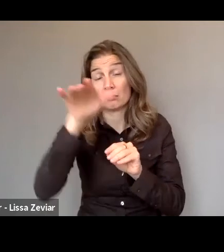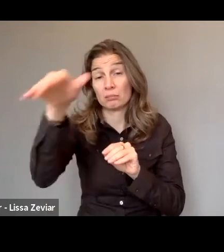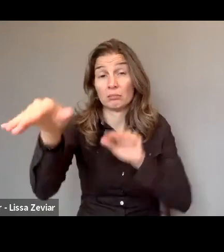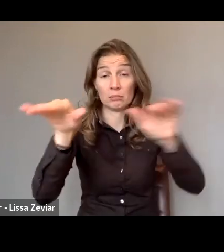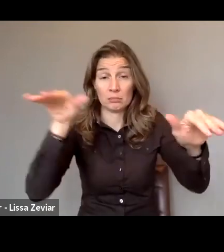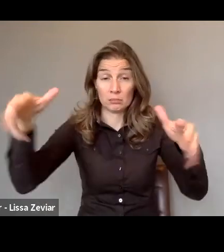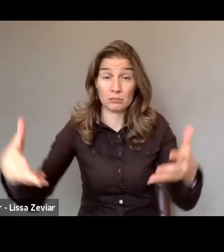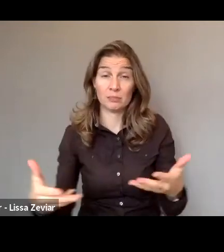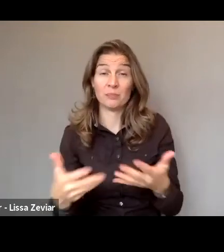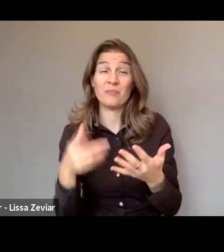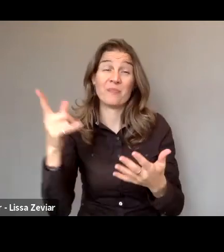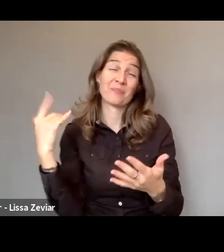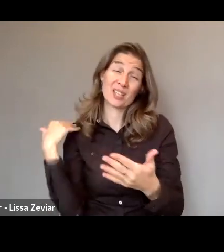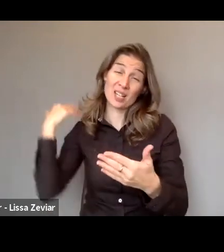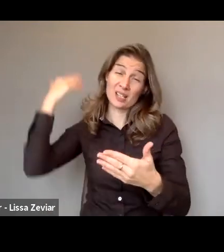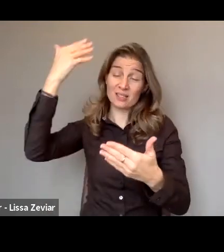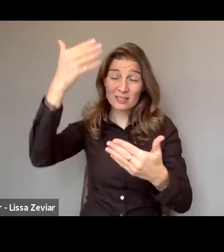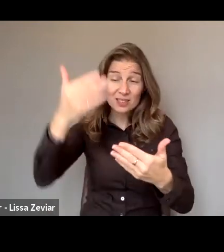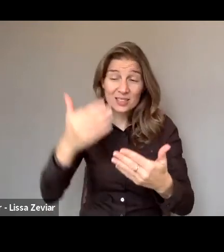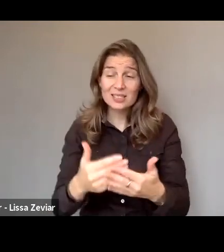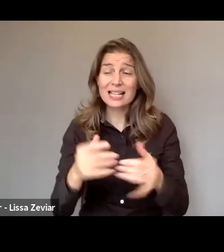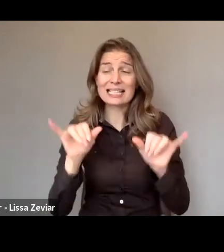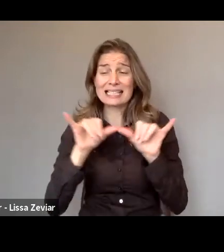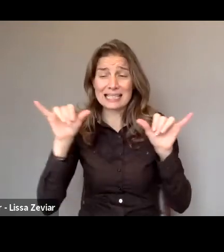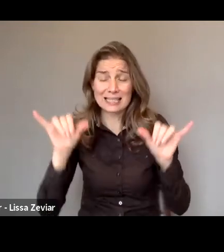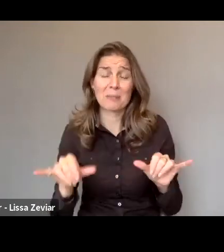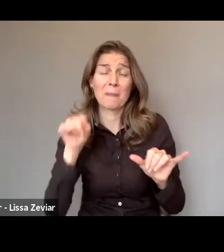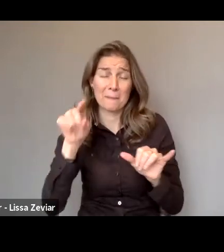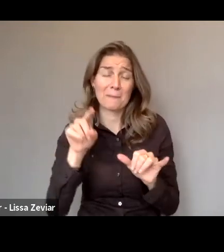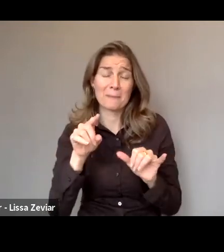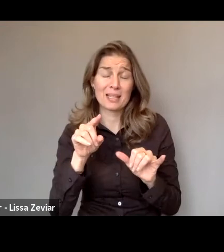Long-term systemic violence is actually infringing